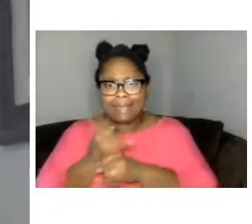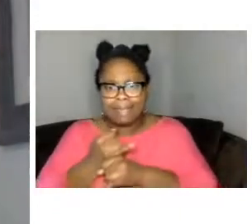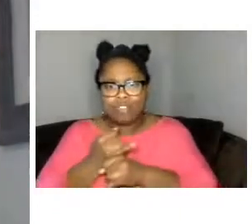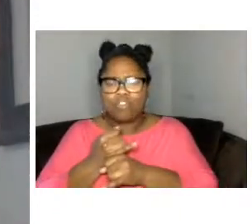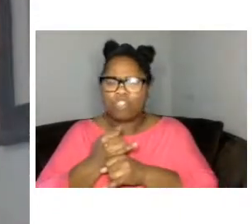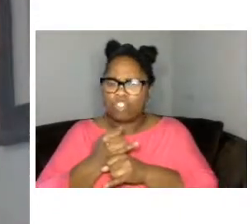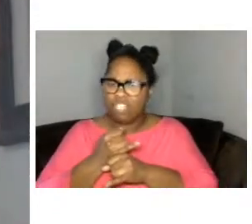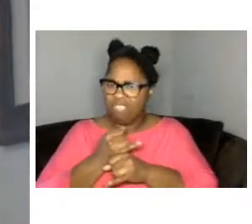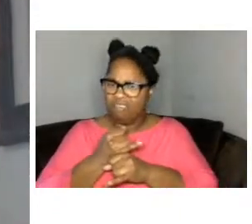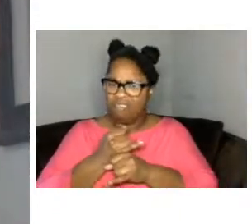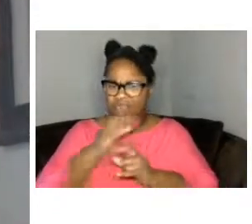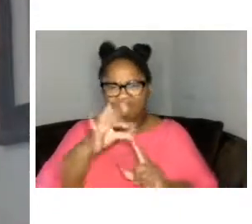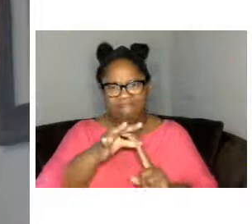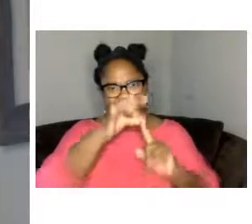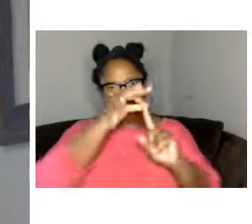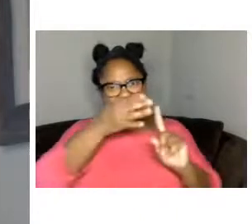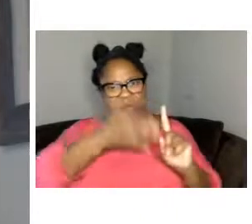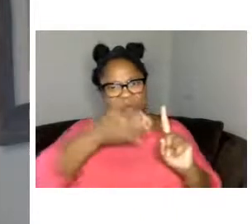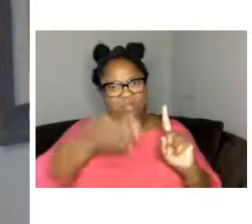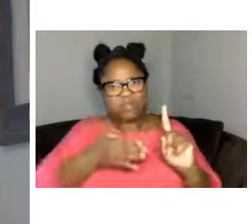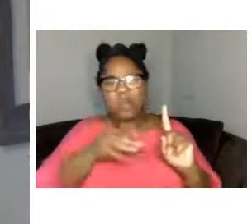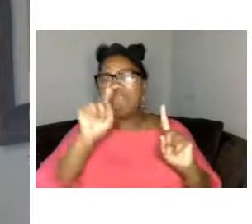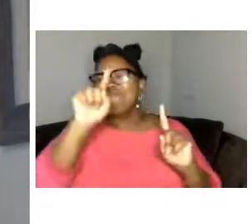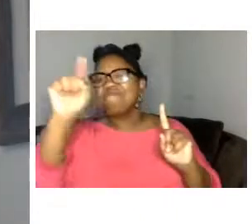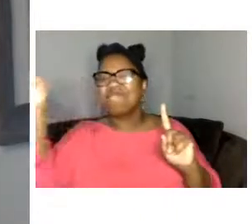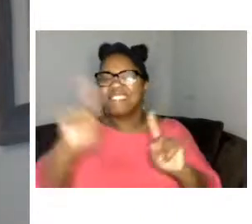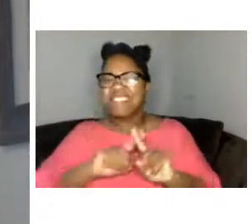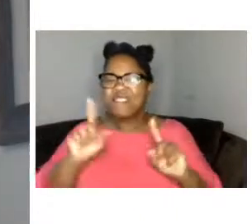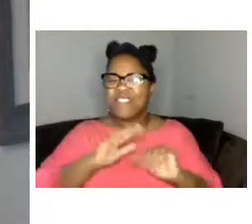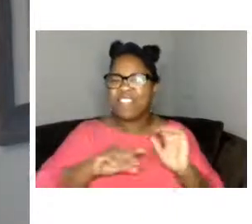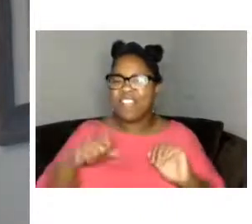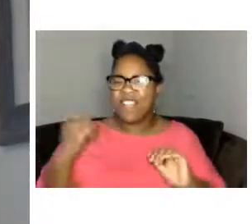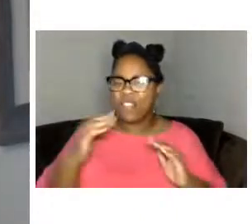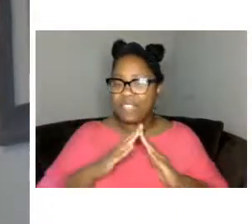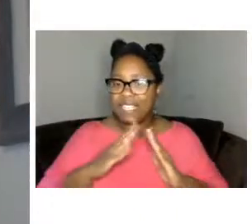than and unique than any other this month we are focusing on two short